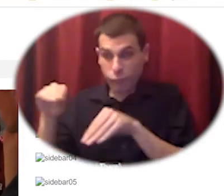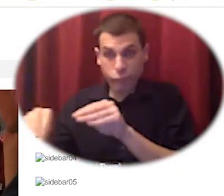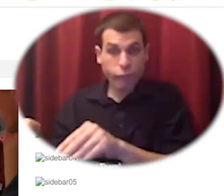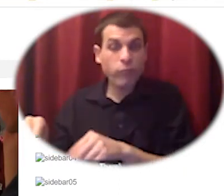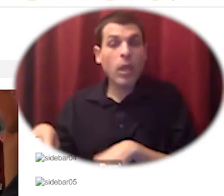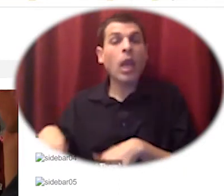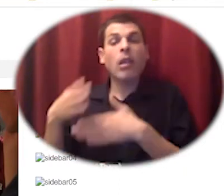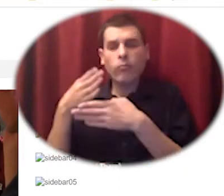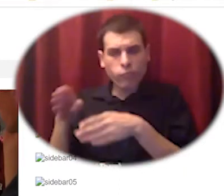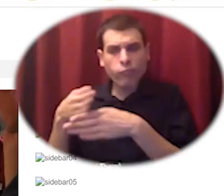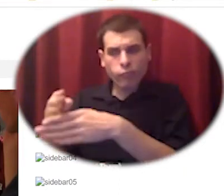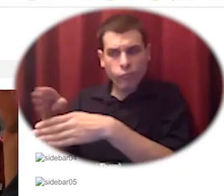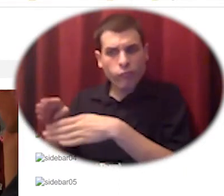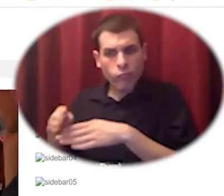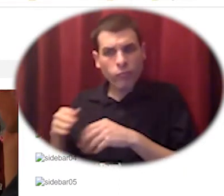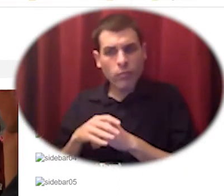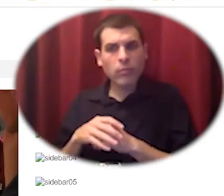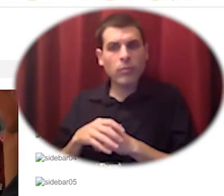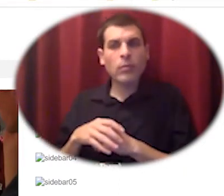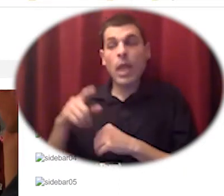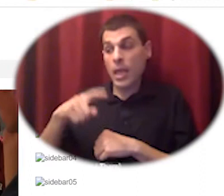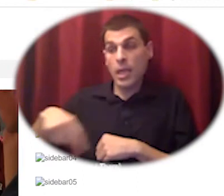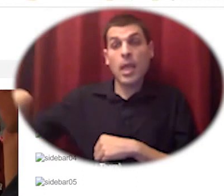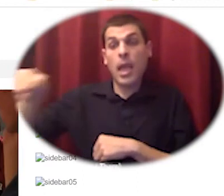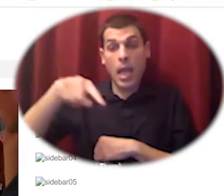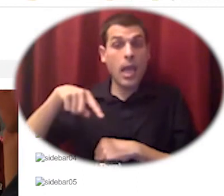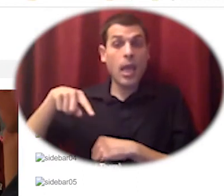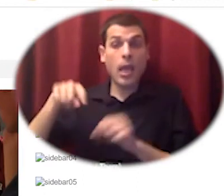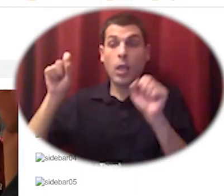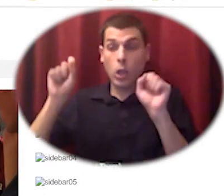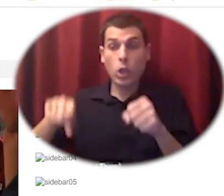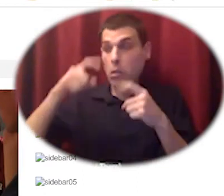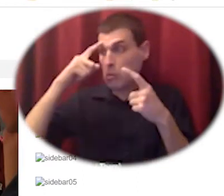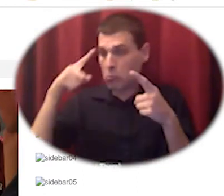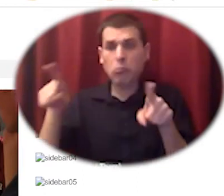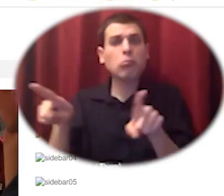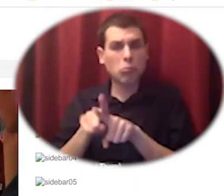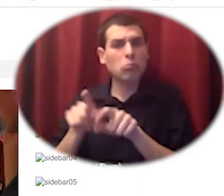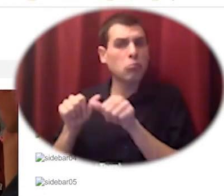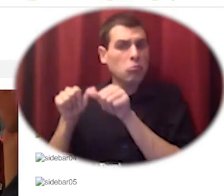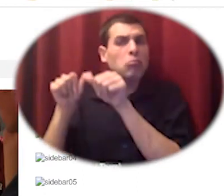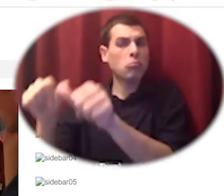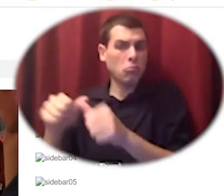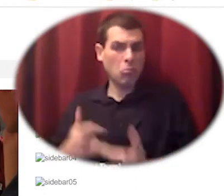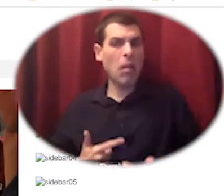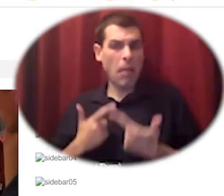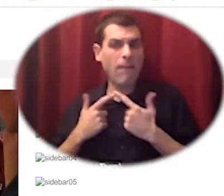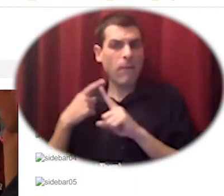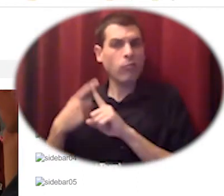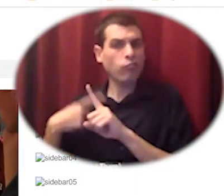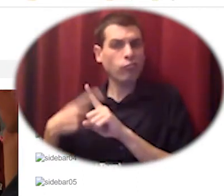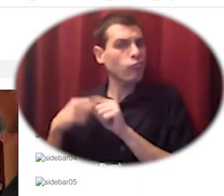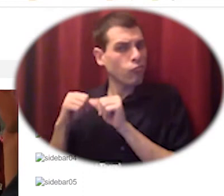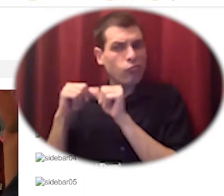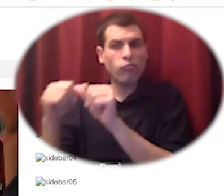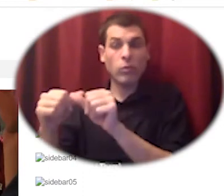and families were also granted long-term tenure agreements so that as long as they took care of